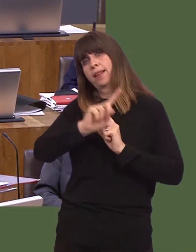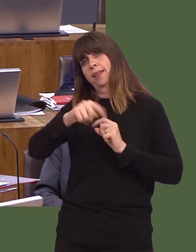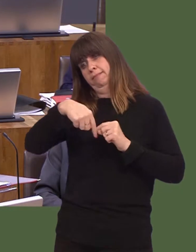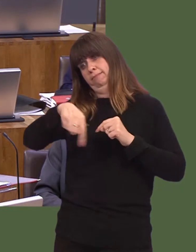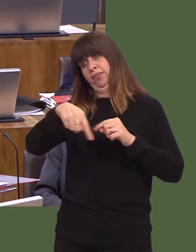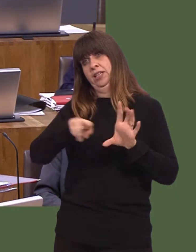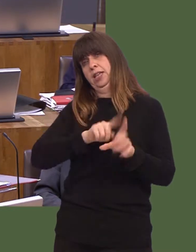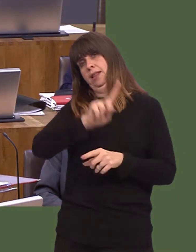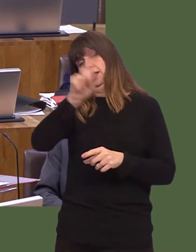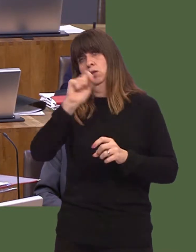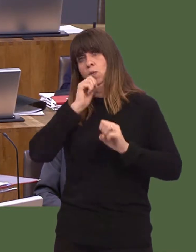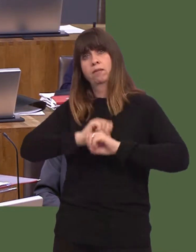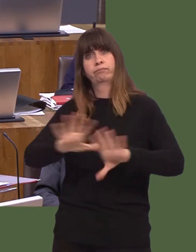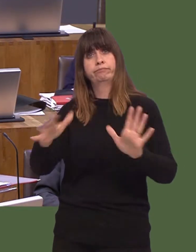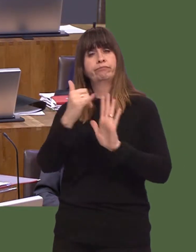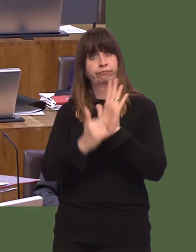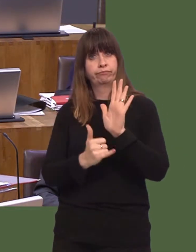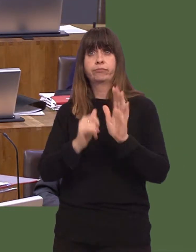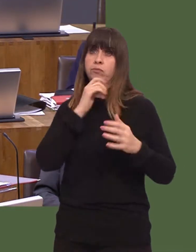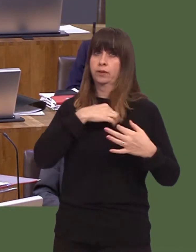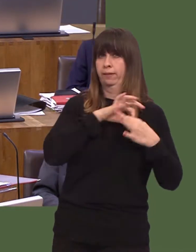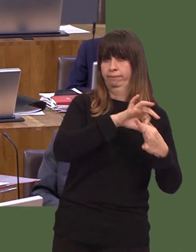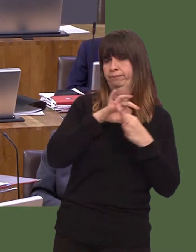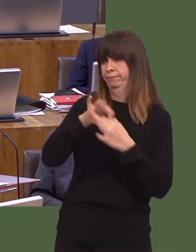And, of course, weíre looking to work with local authorities, who are responsible for